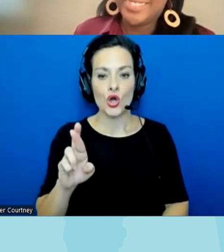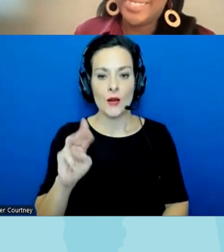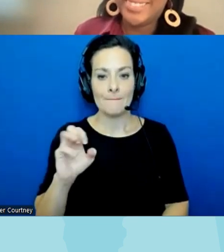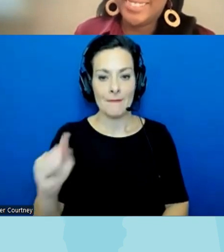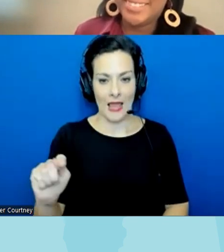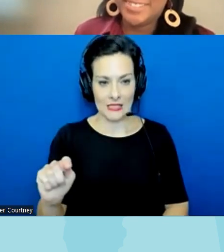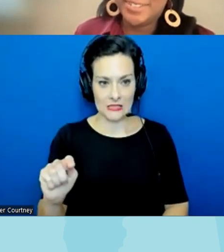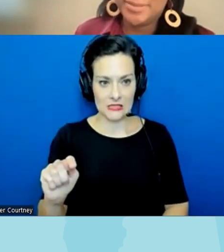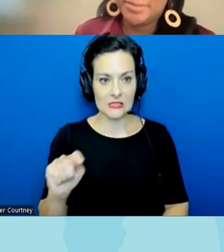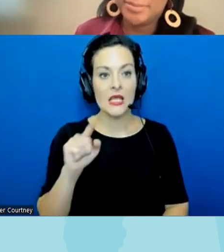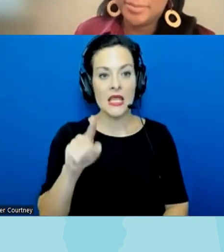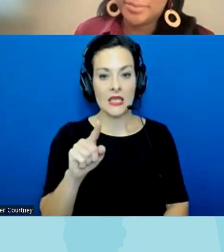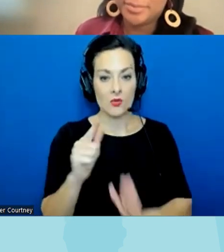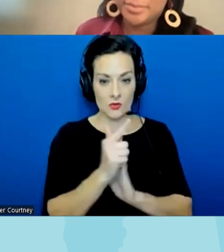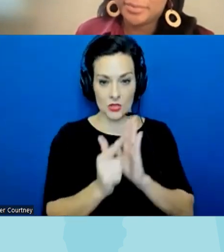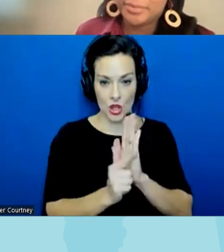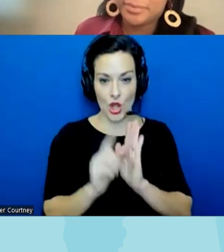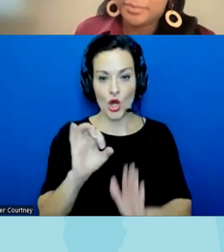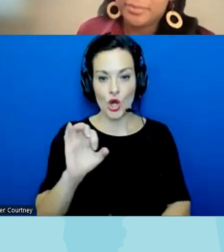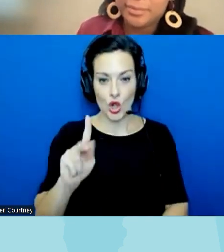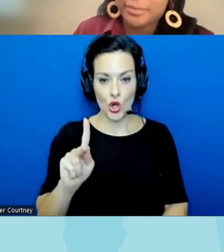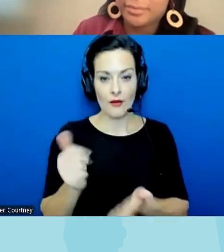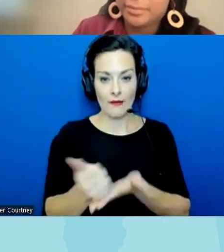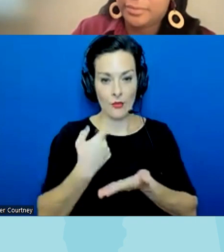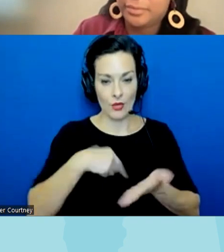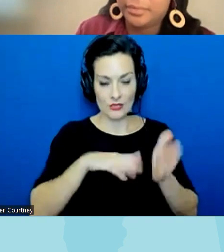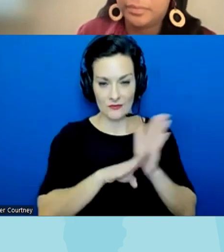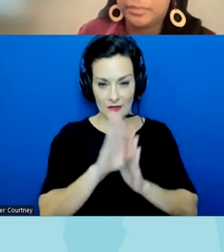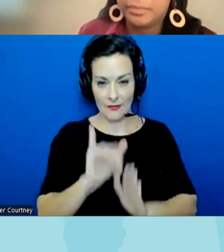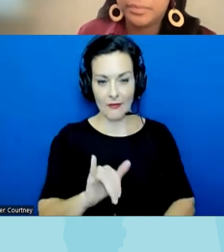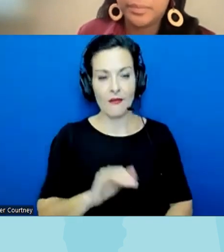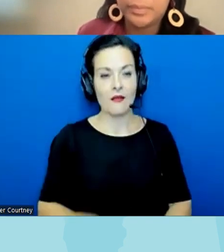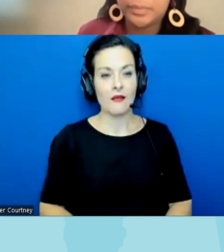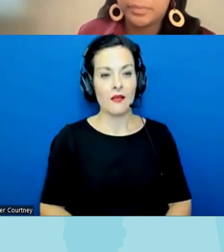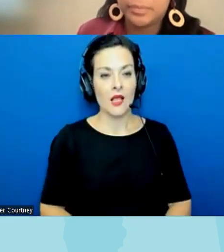was a law clerk that helped us develop this toolkit um but it does include resources for